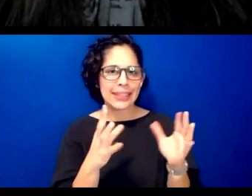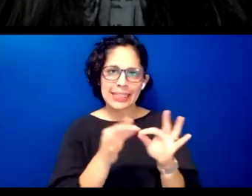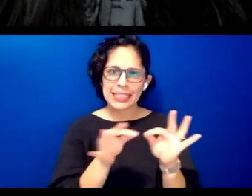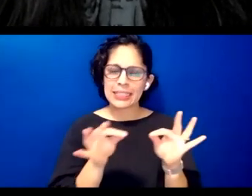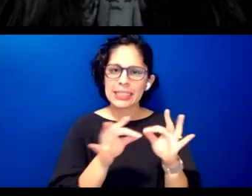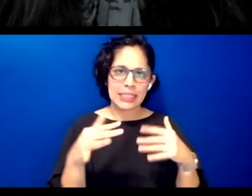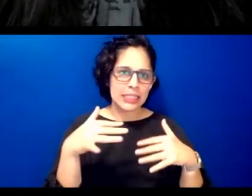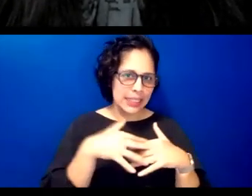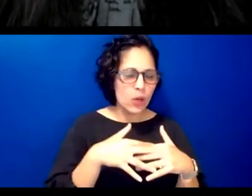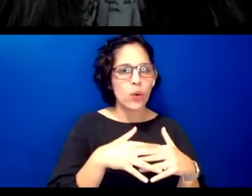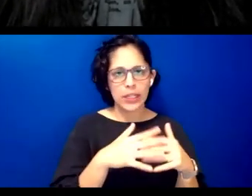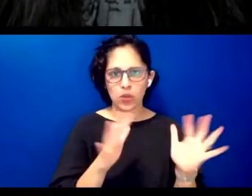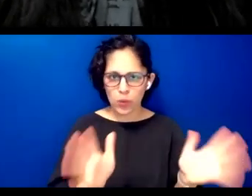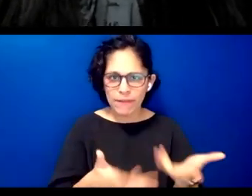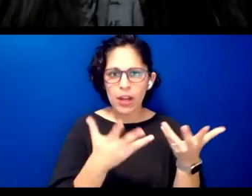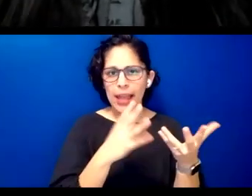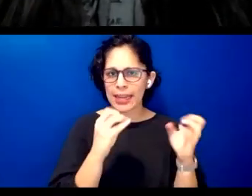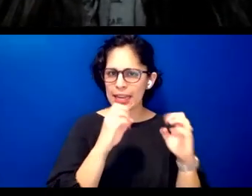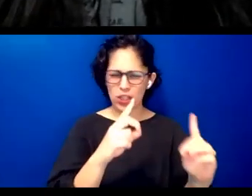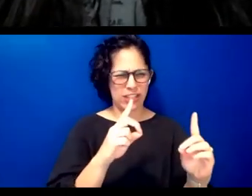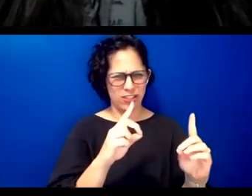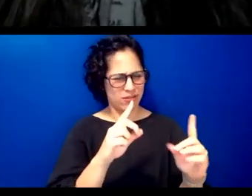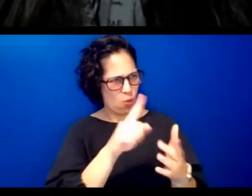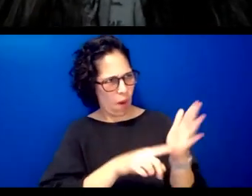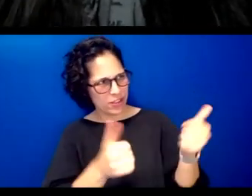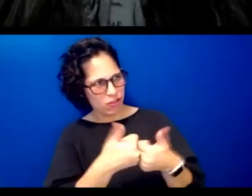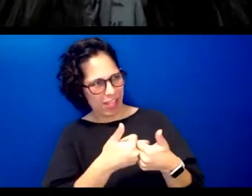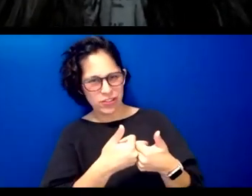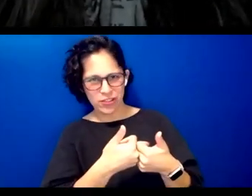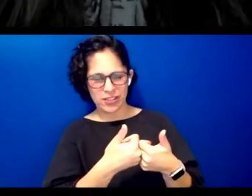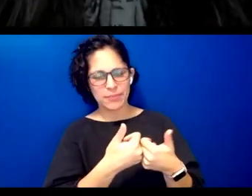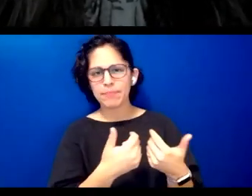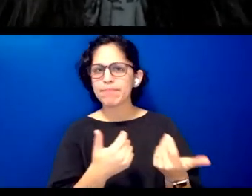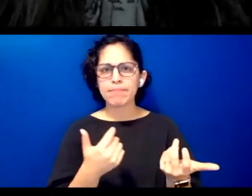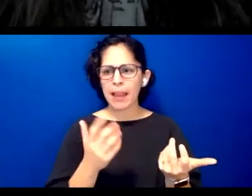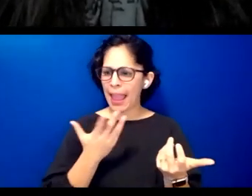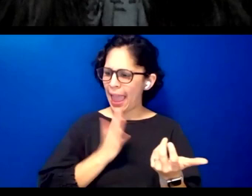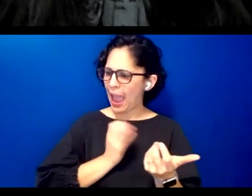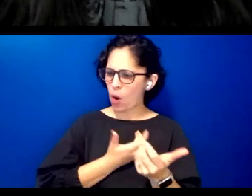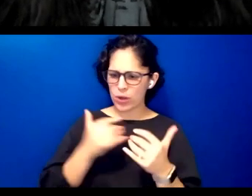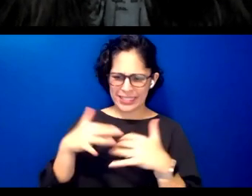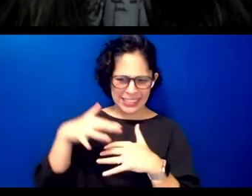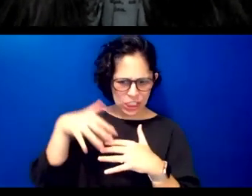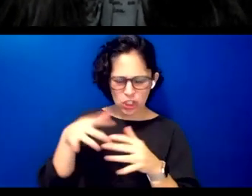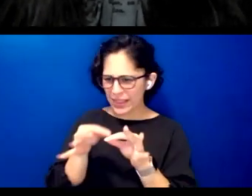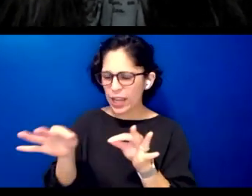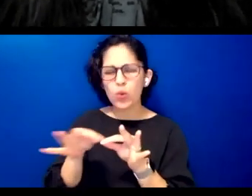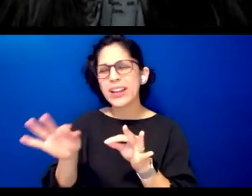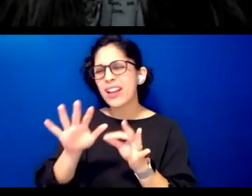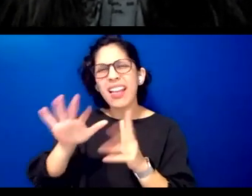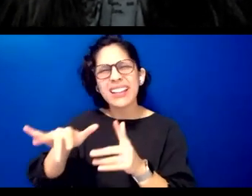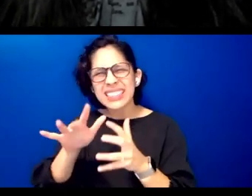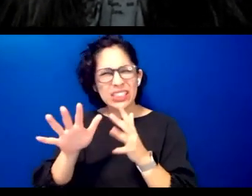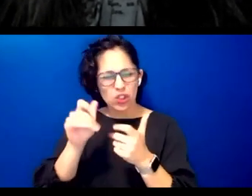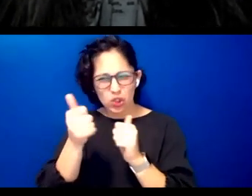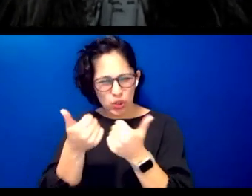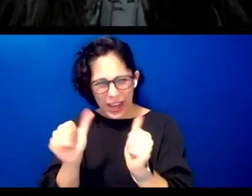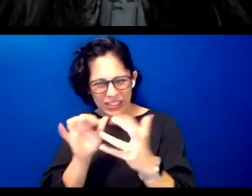and education let's not compromise our indigenous languages to fit digital tools and technologies